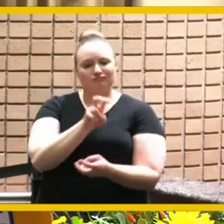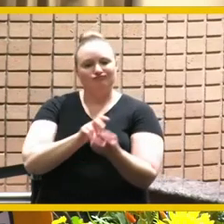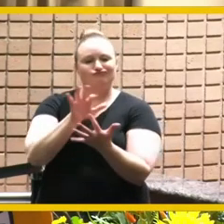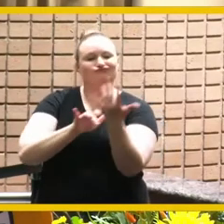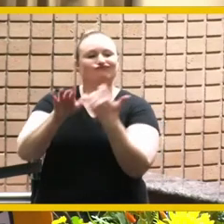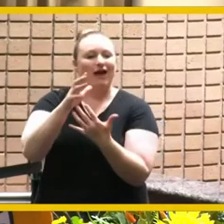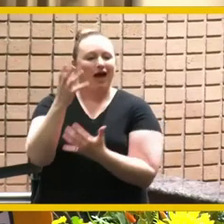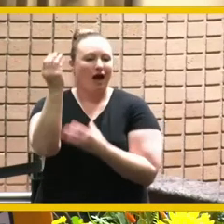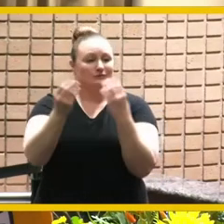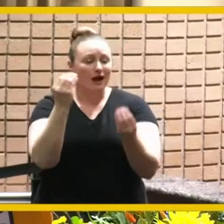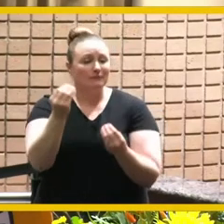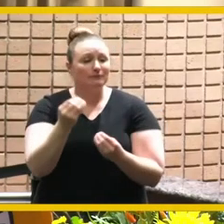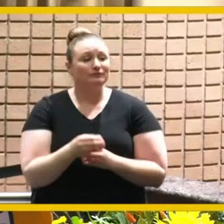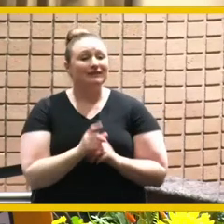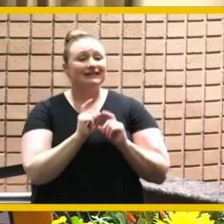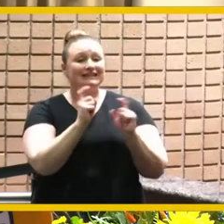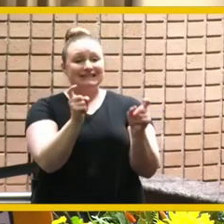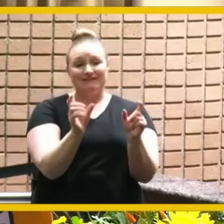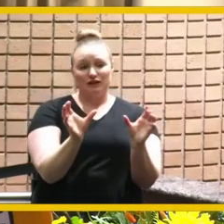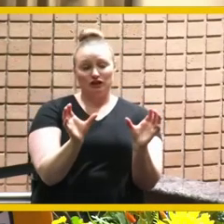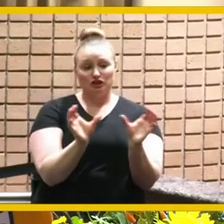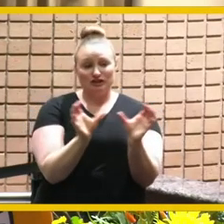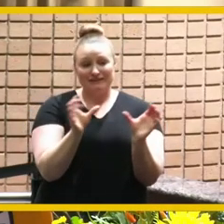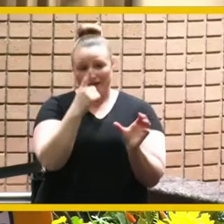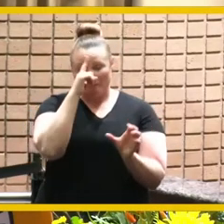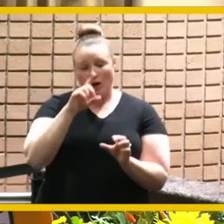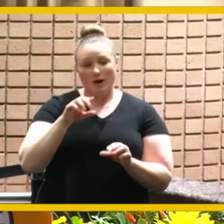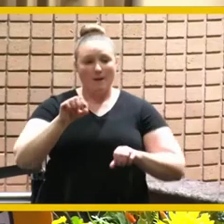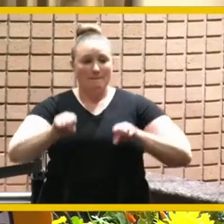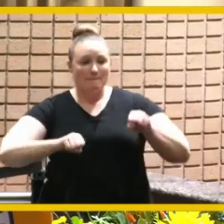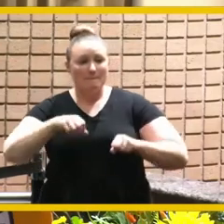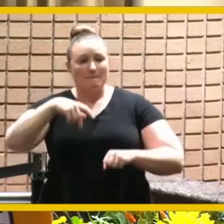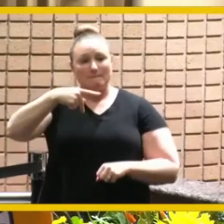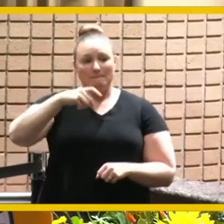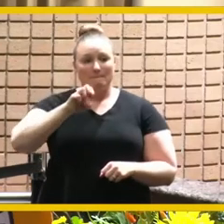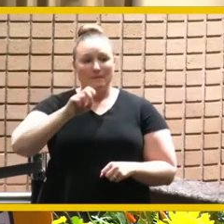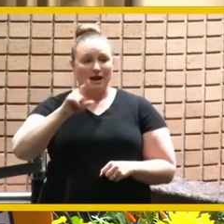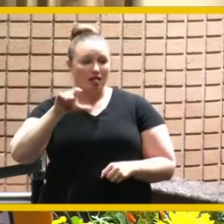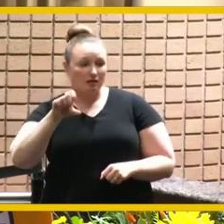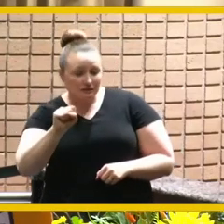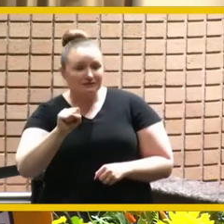gift certificate to petals and two national park annual passes for you and your family